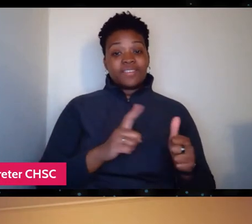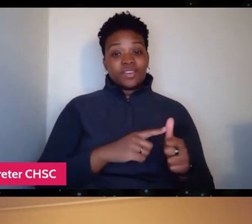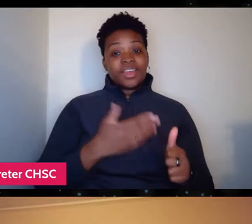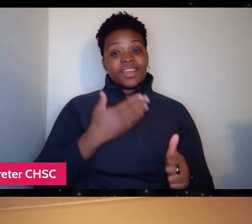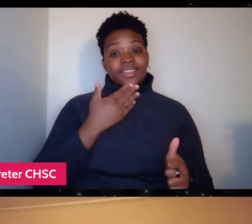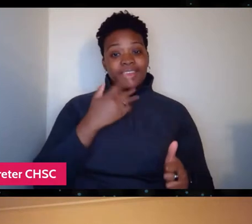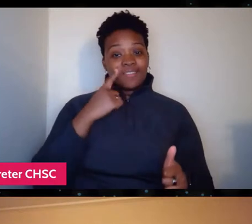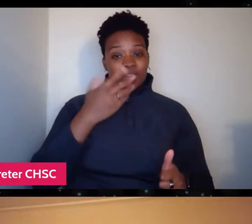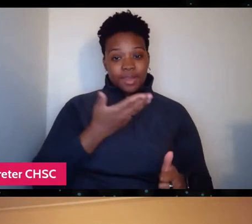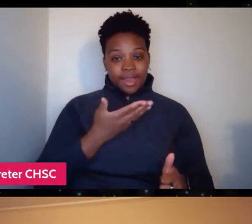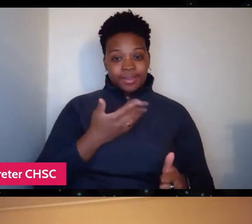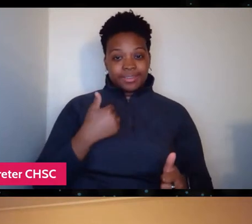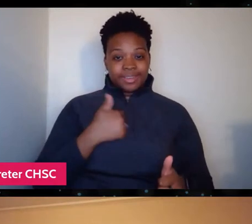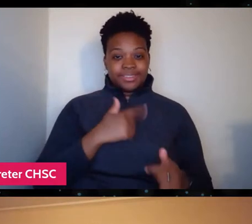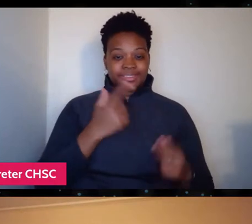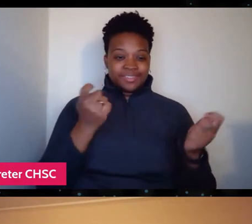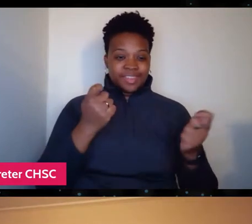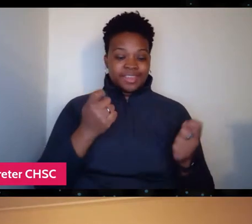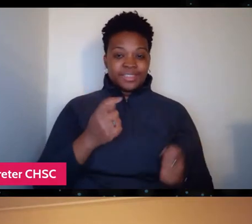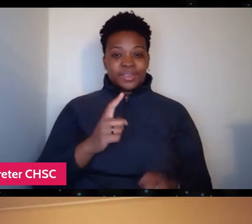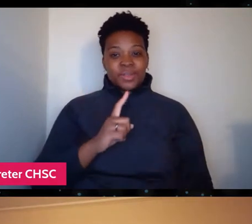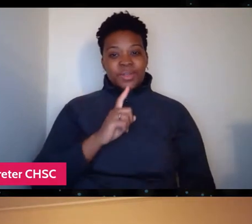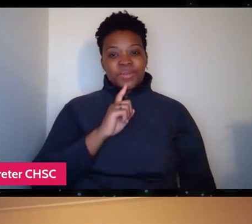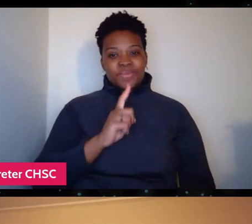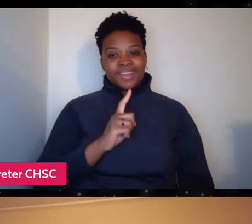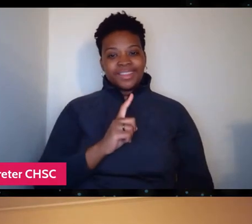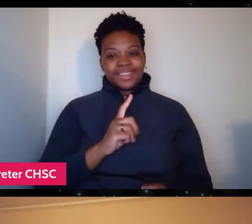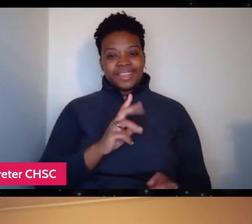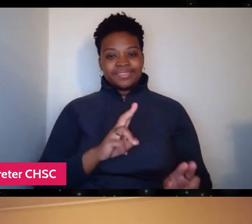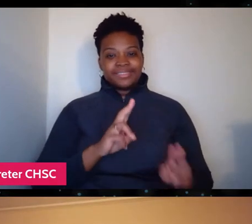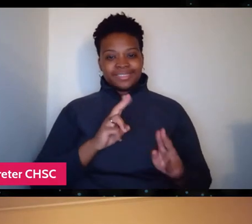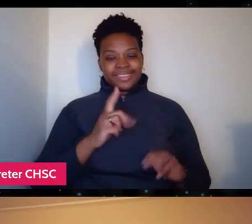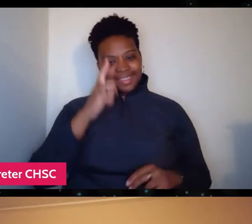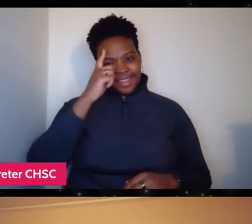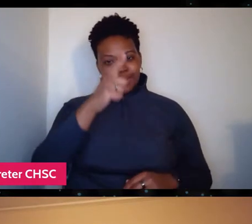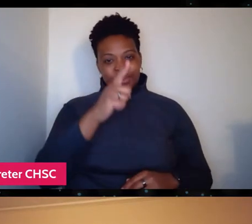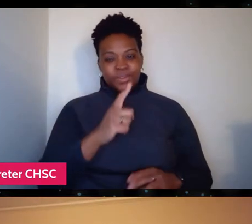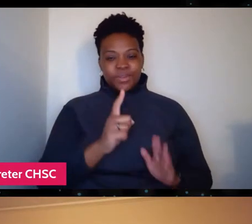And it is very flattering to think that you just immediately wanted to program us.